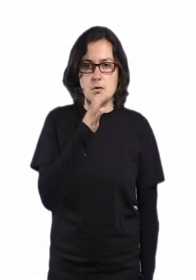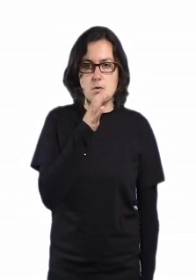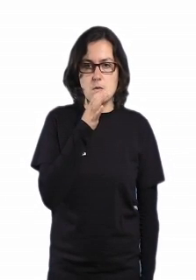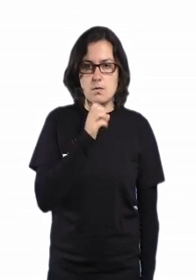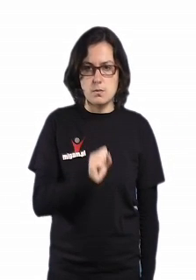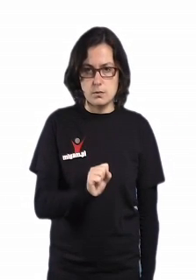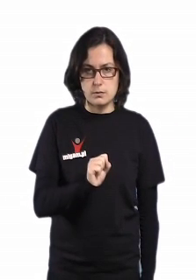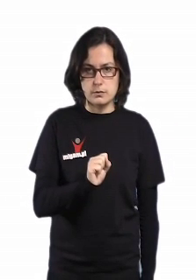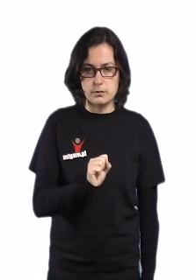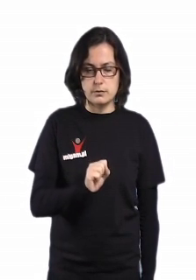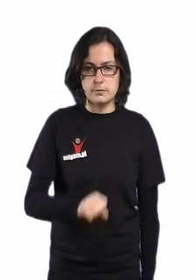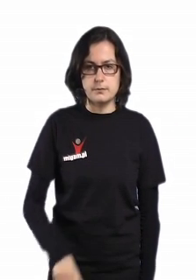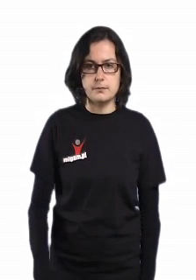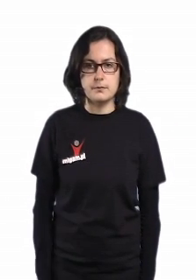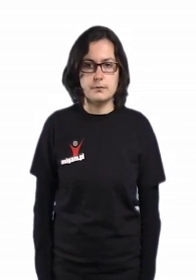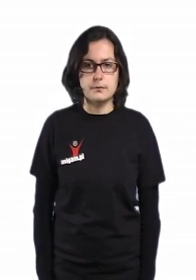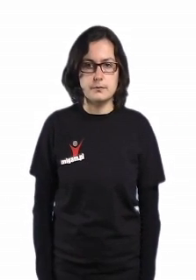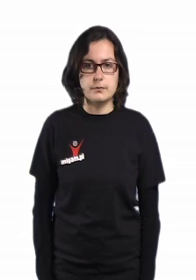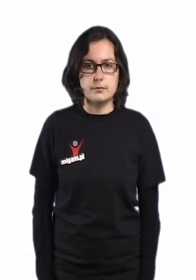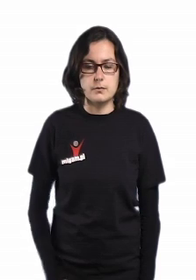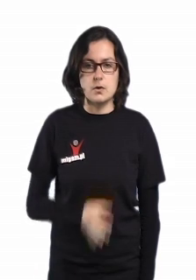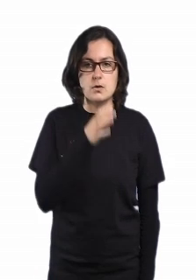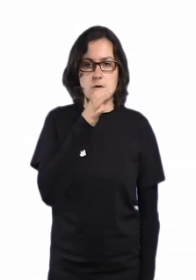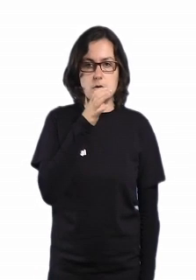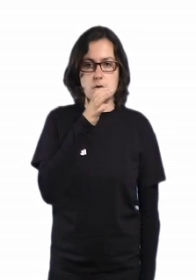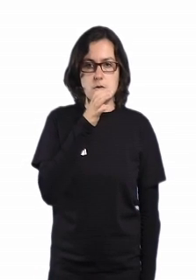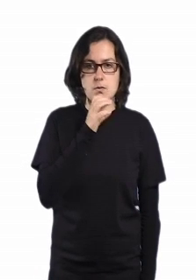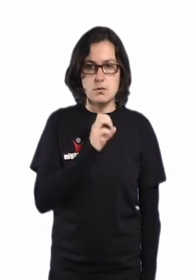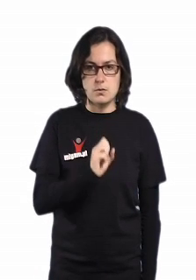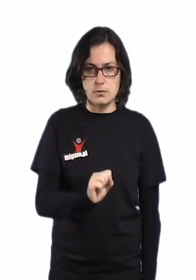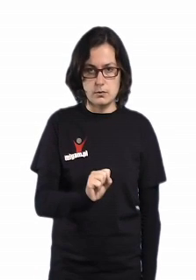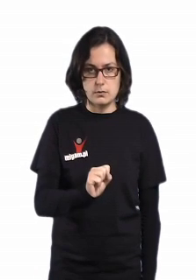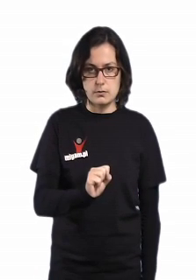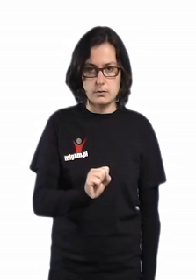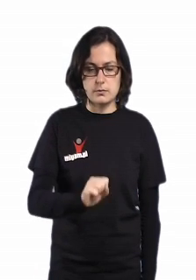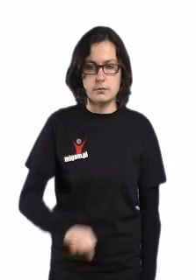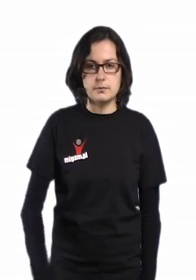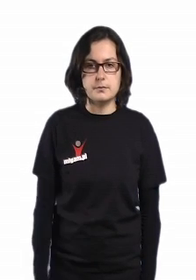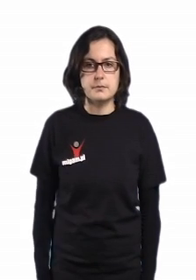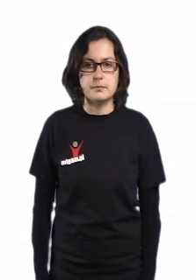OLD